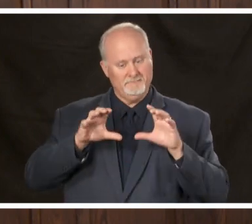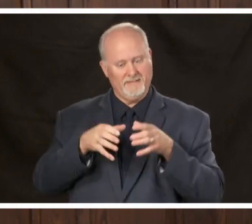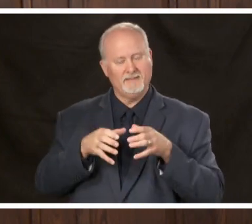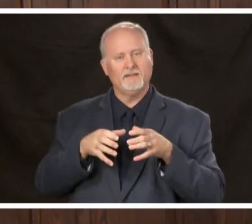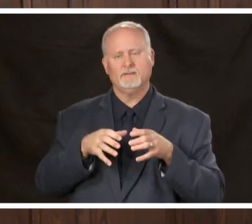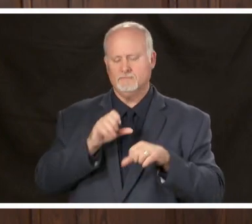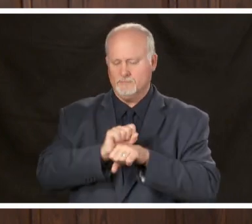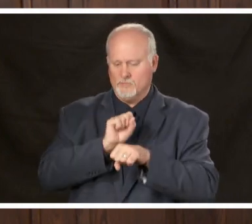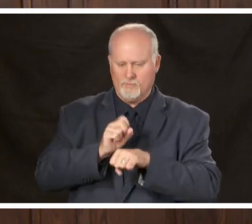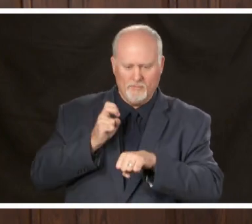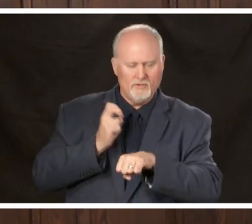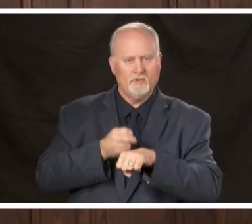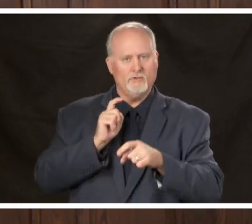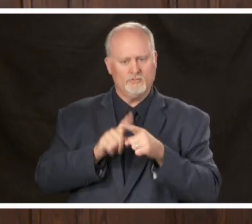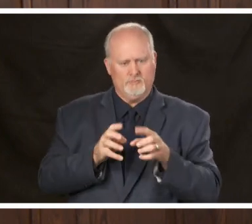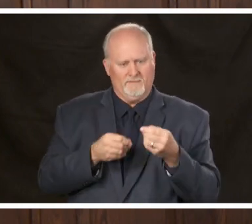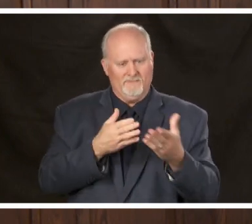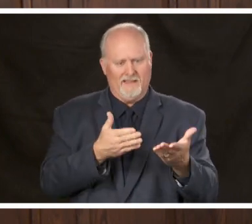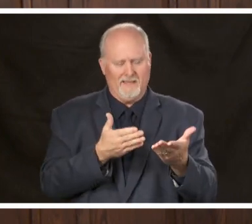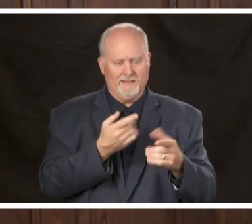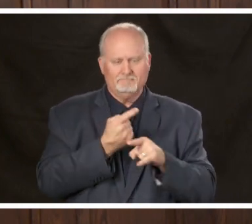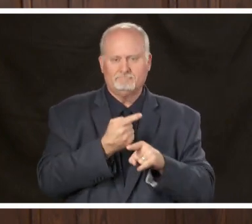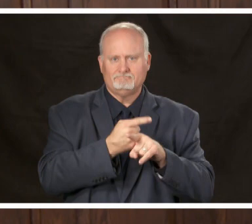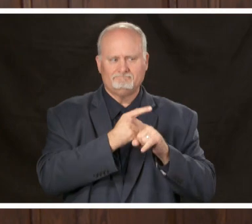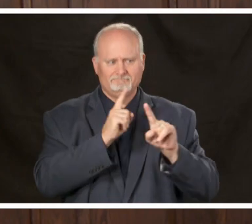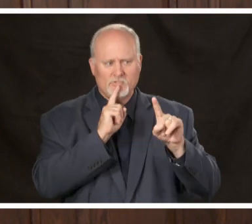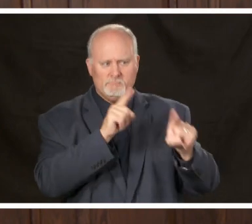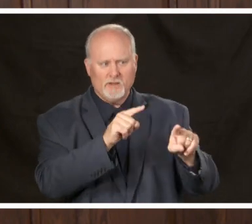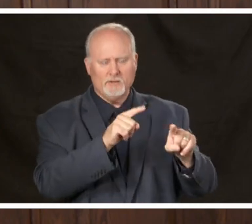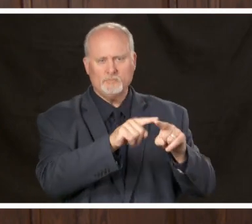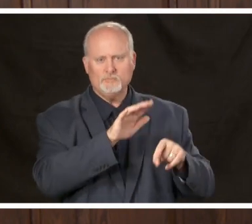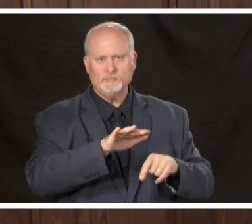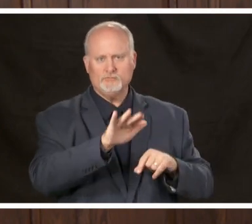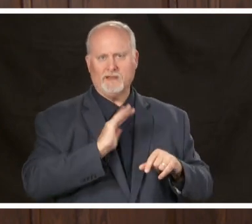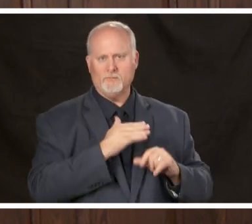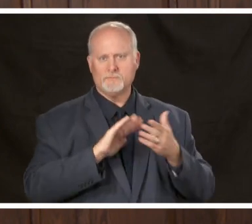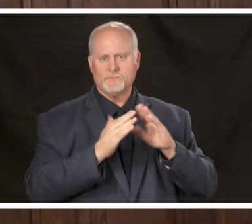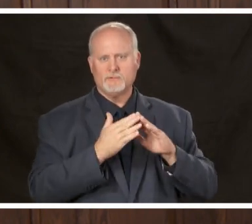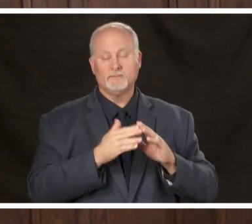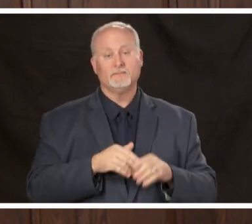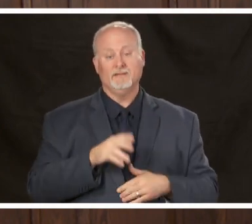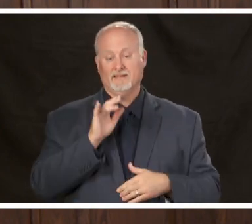an effective response to COVID-19 within our community this command structure has